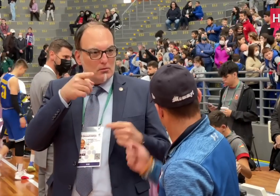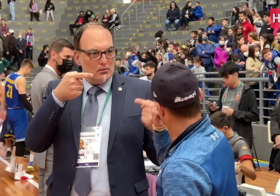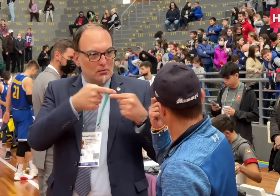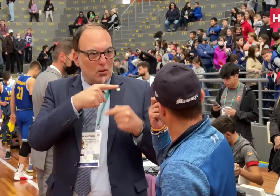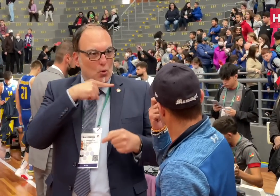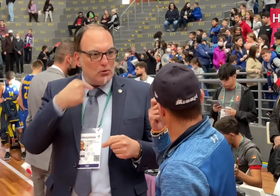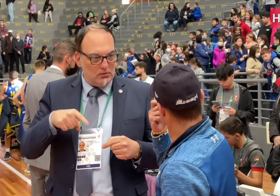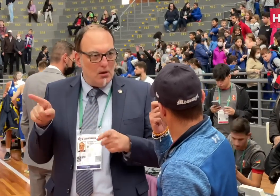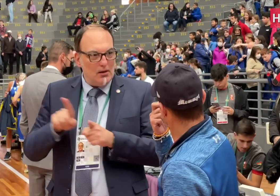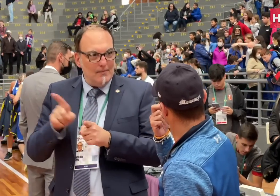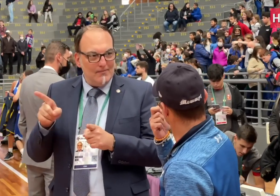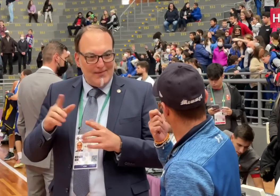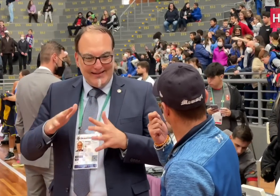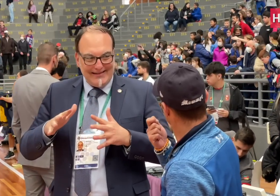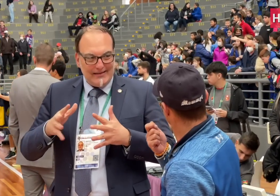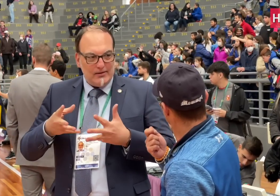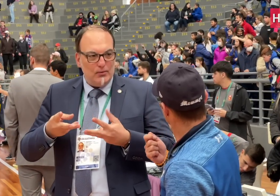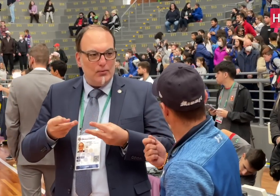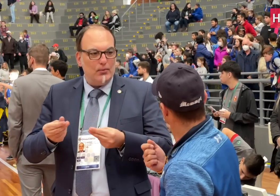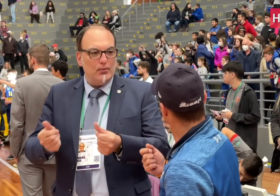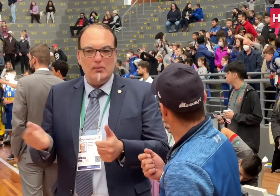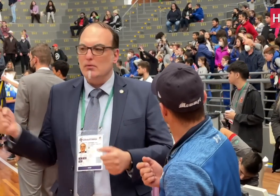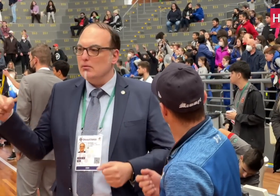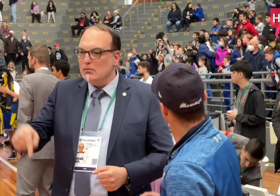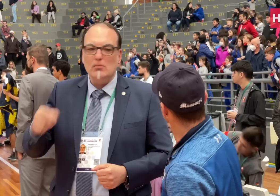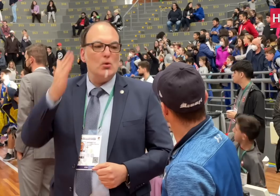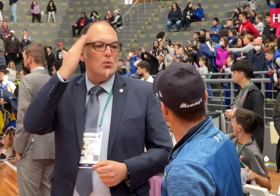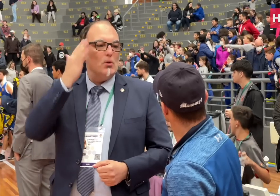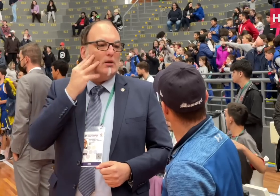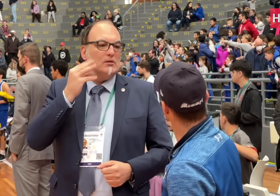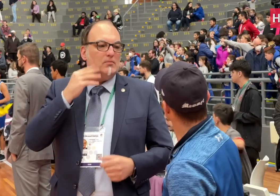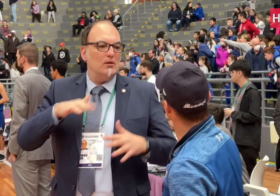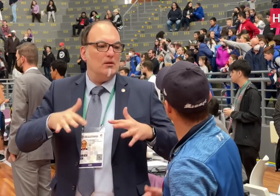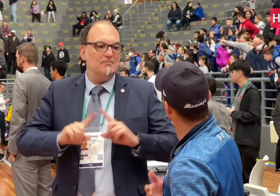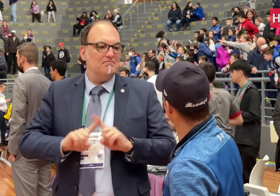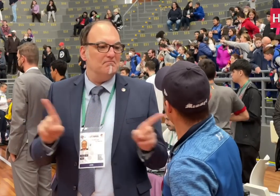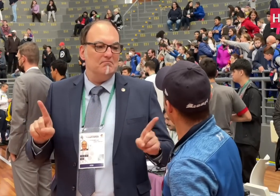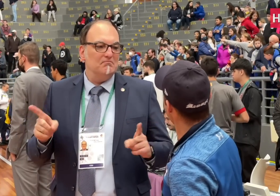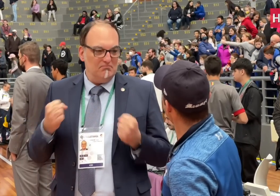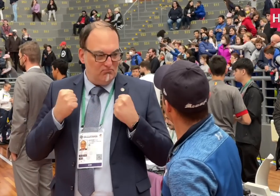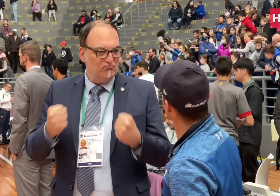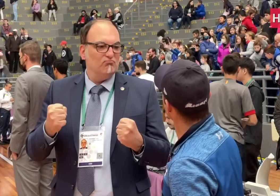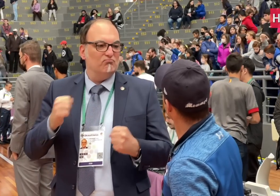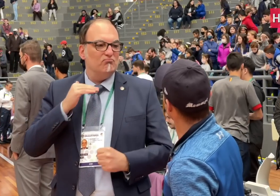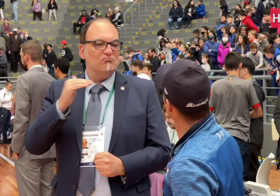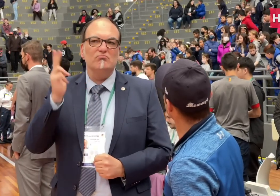they did show some anxiety, but it went away shortly after they started the game. I guess they built a solid confidence